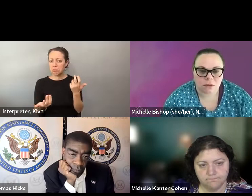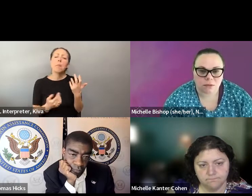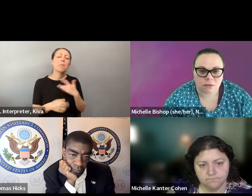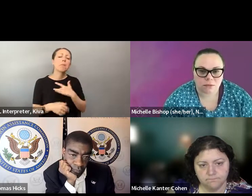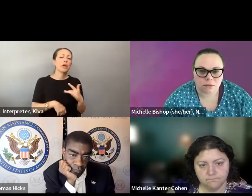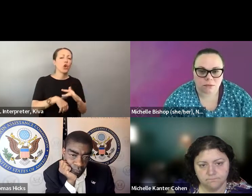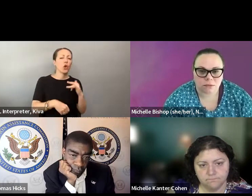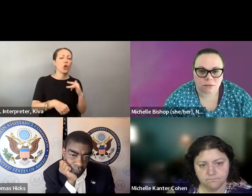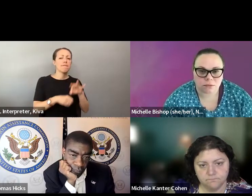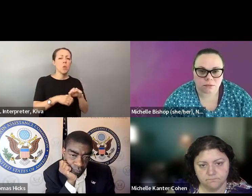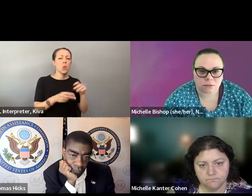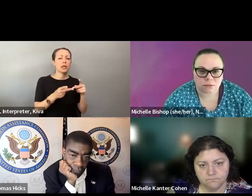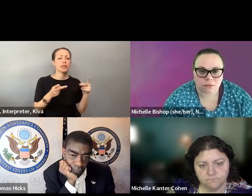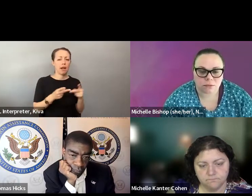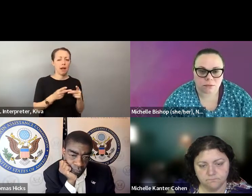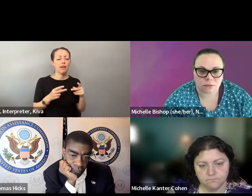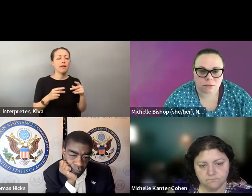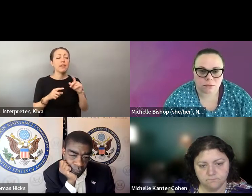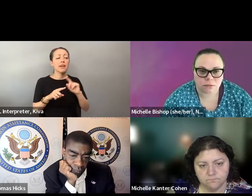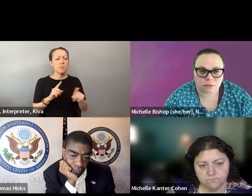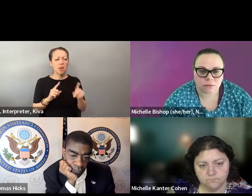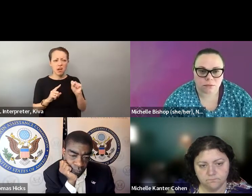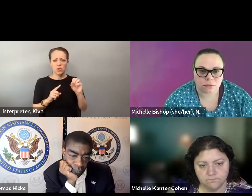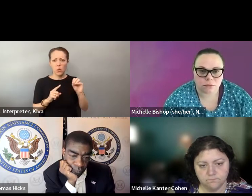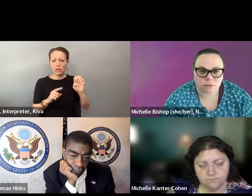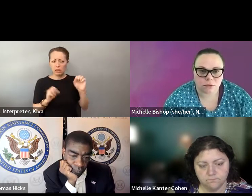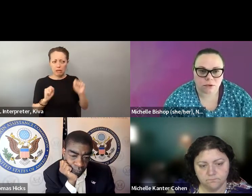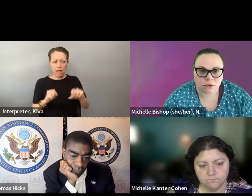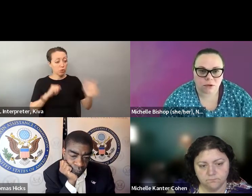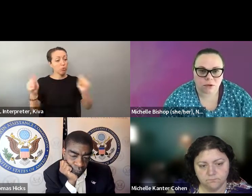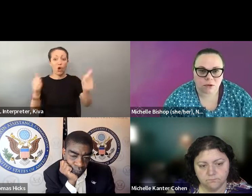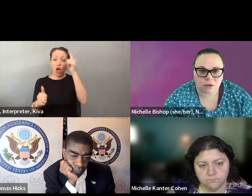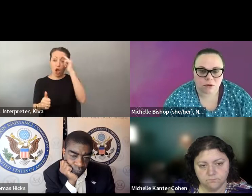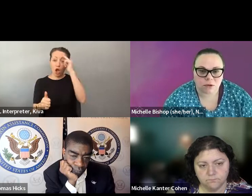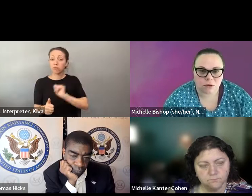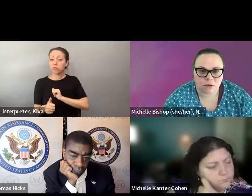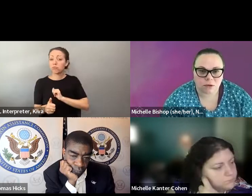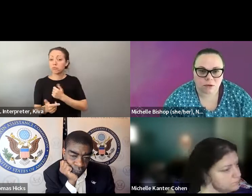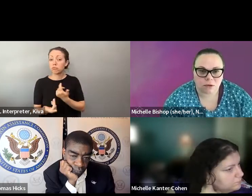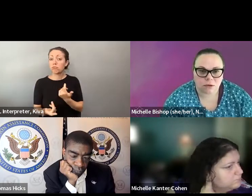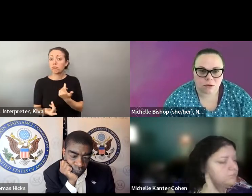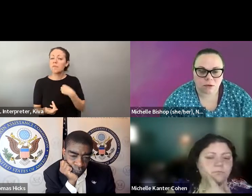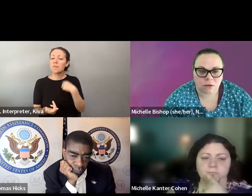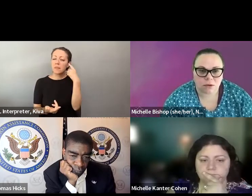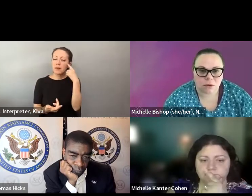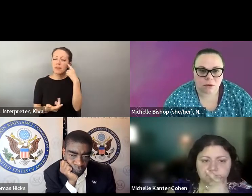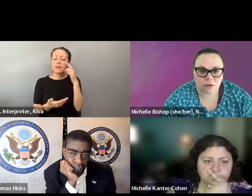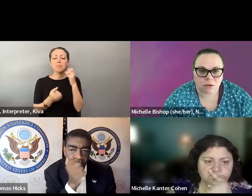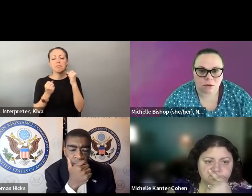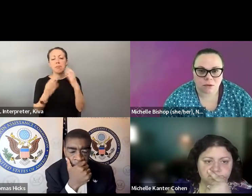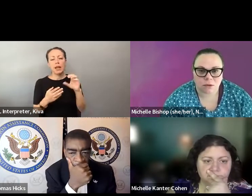it. They have to put them at every early voting site, but they can put them any place there a early voting site. The obstacles are funding and basically the fear of, you